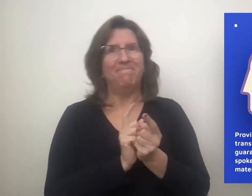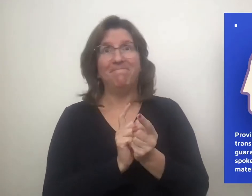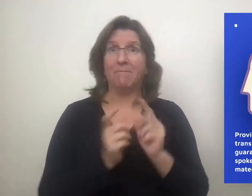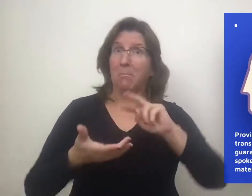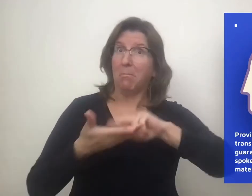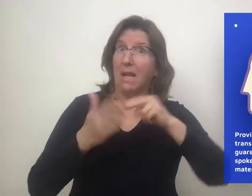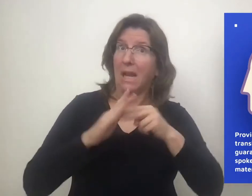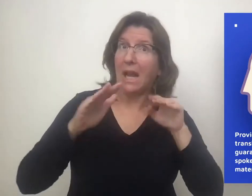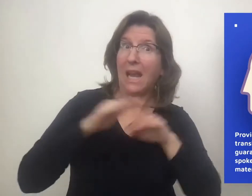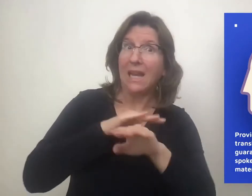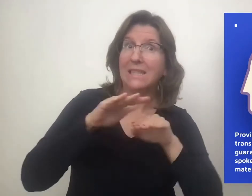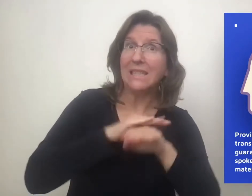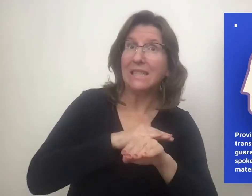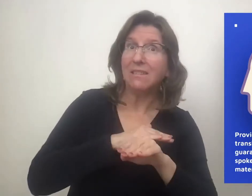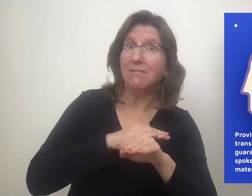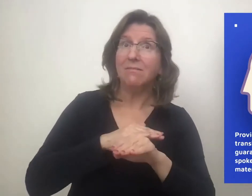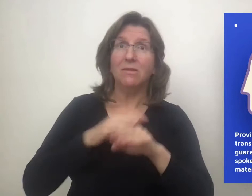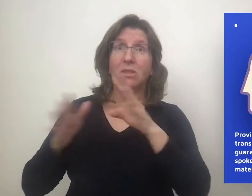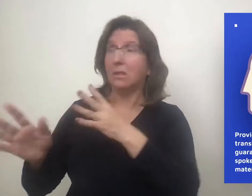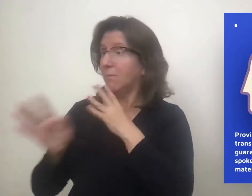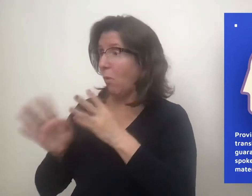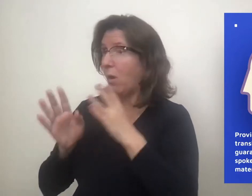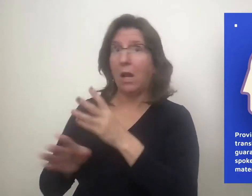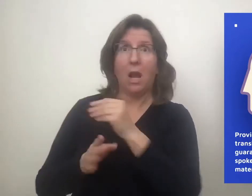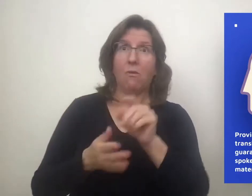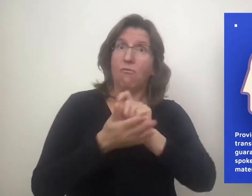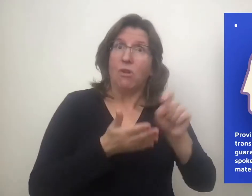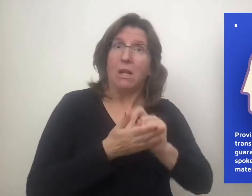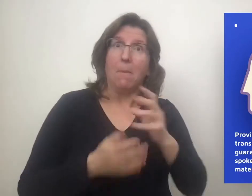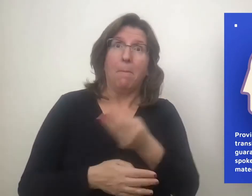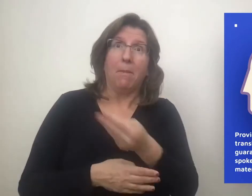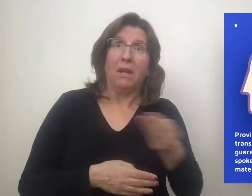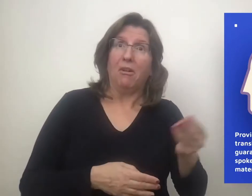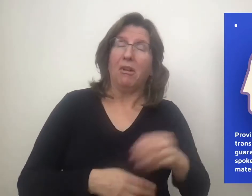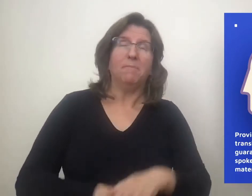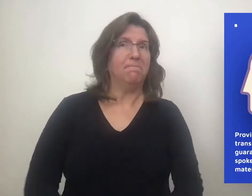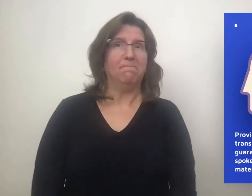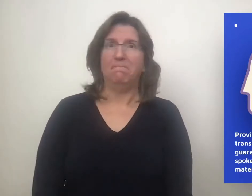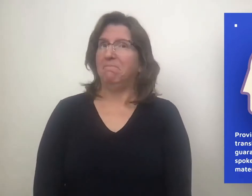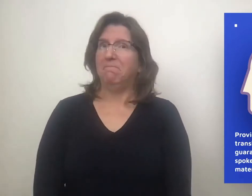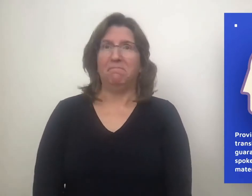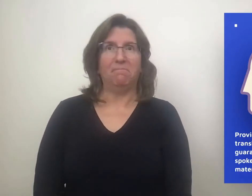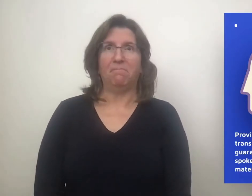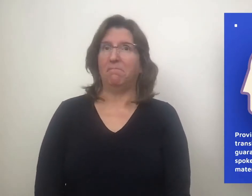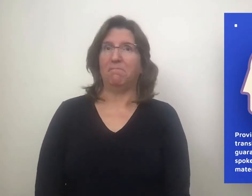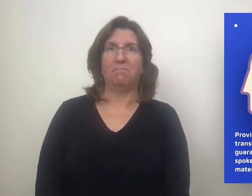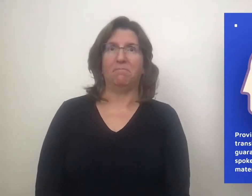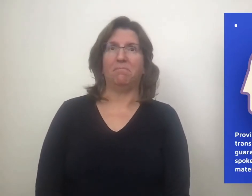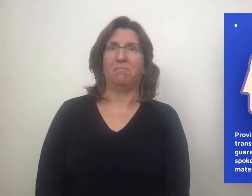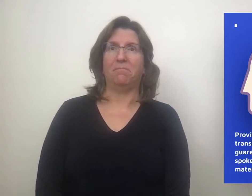does NOT guarantee accessibility to spoken and written material for a learner who is language deprived.